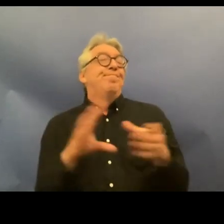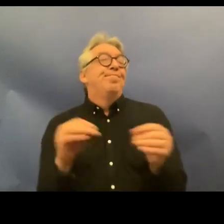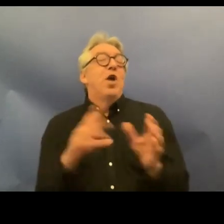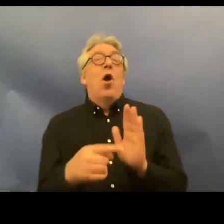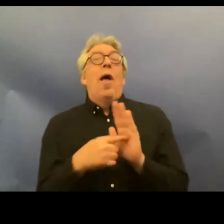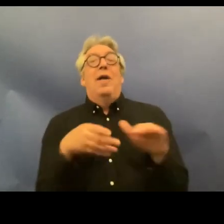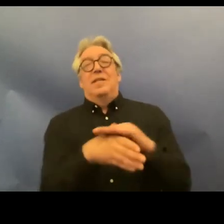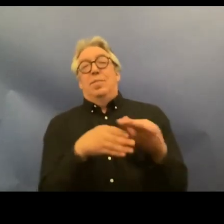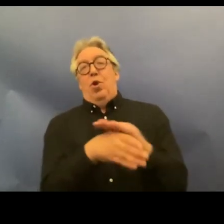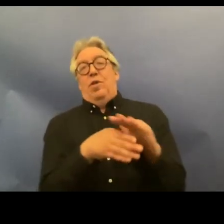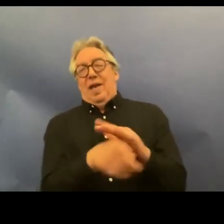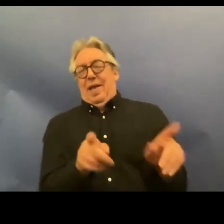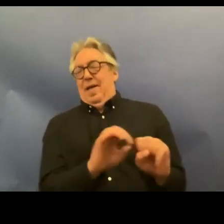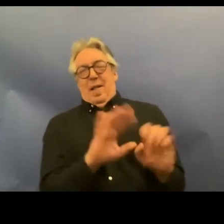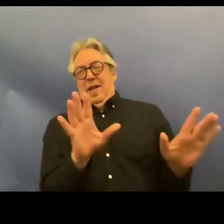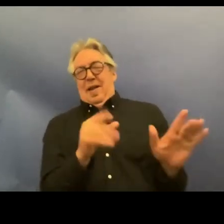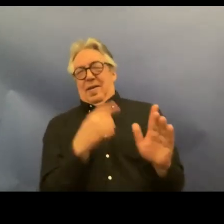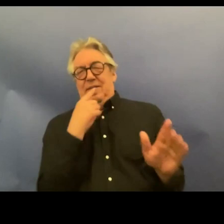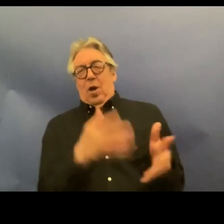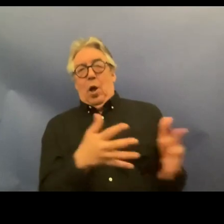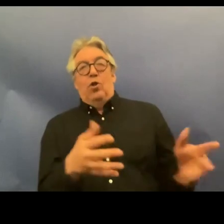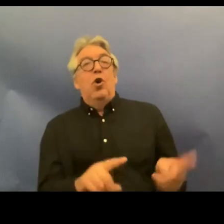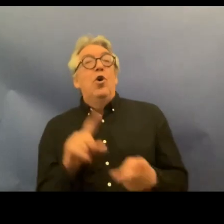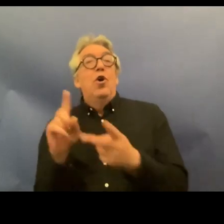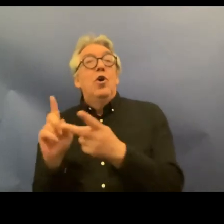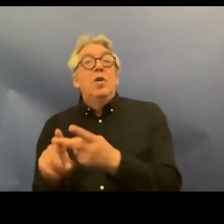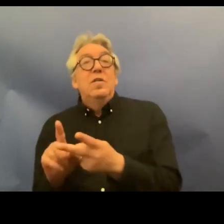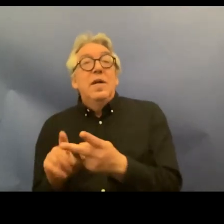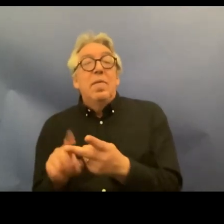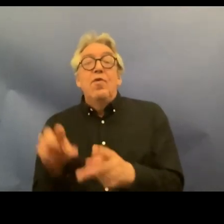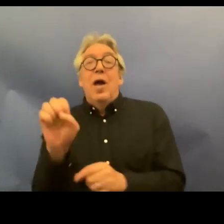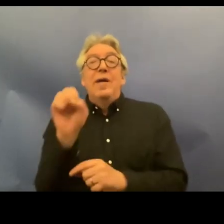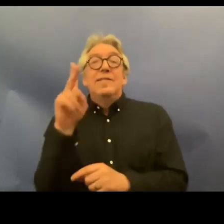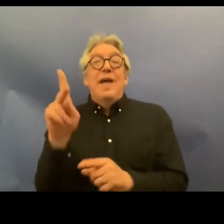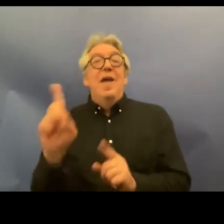say a few words about uh SK versus Finland uh decision